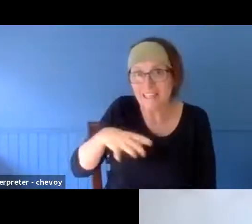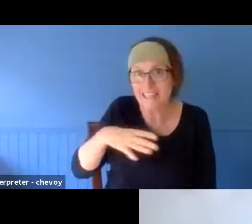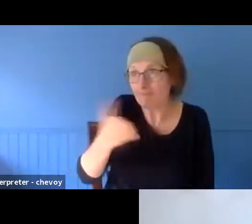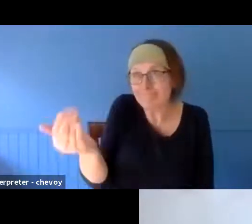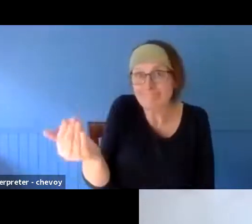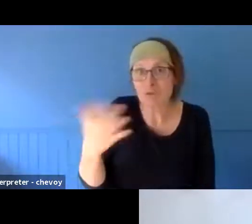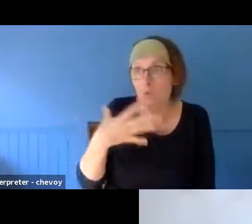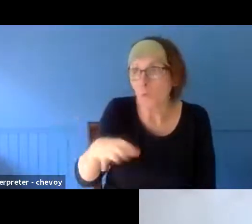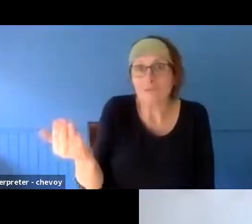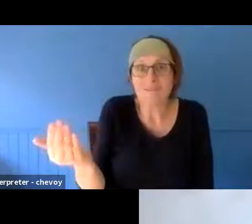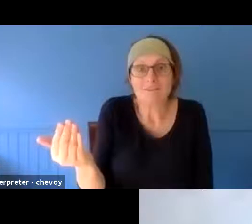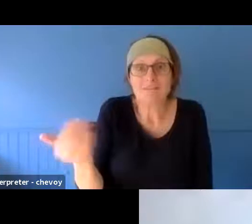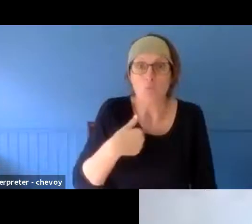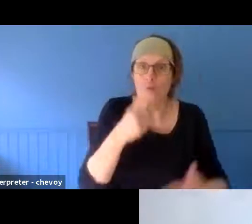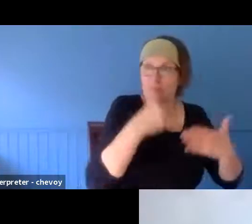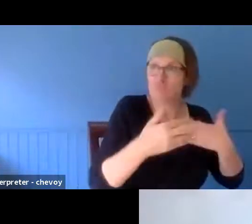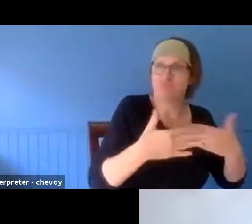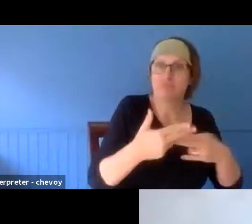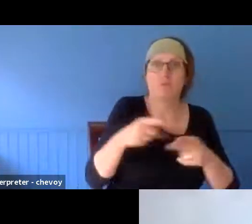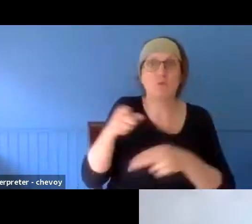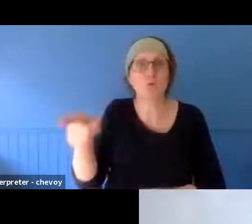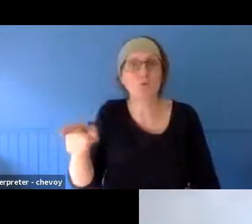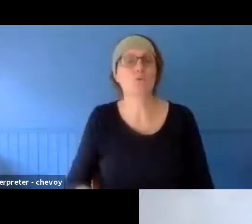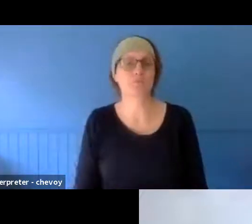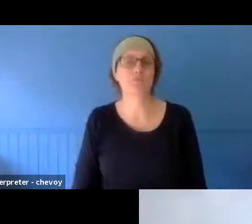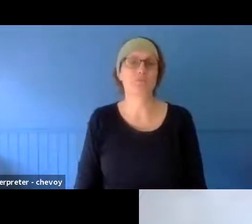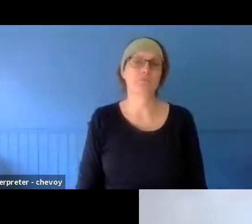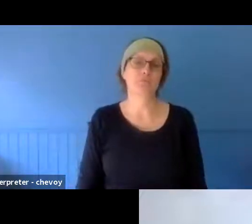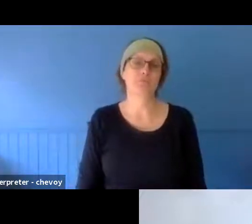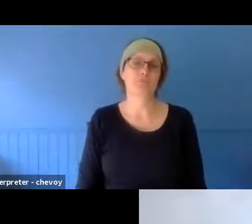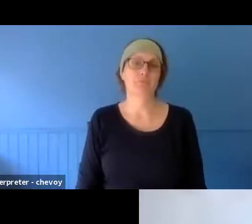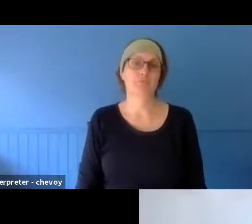facilitate that." And so that happened, and what they wanted was